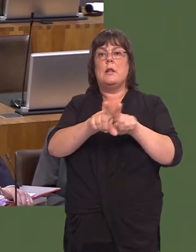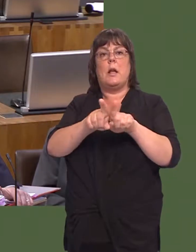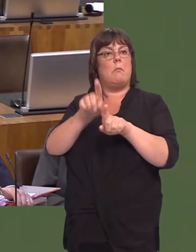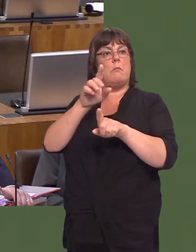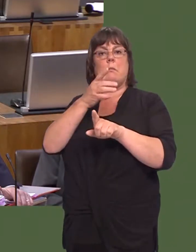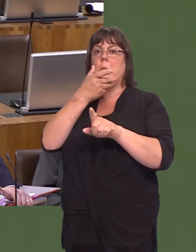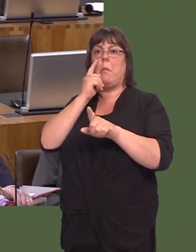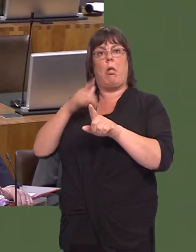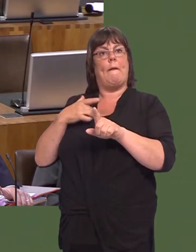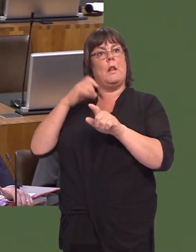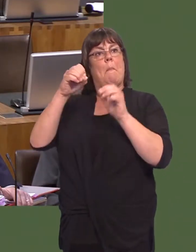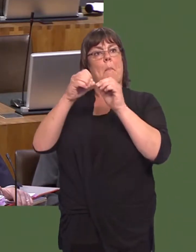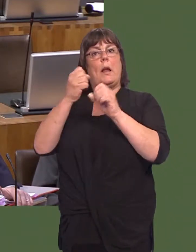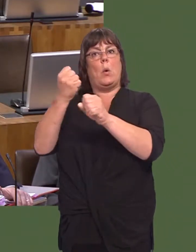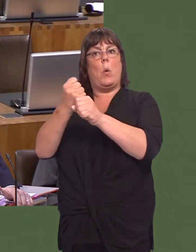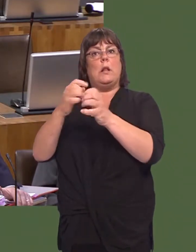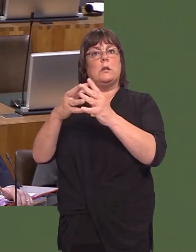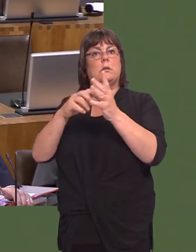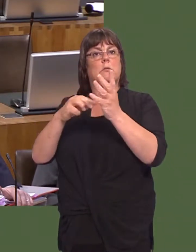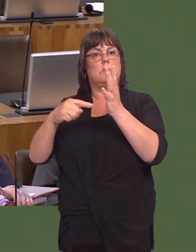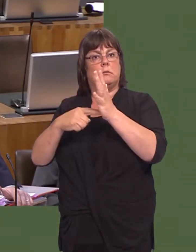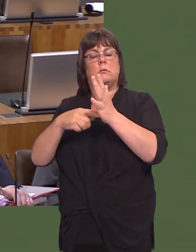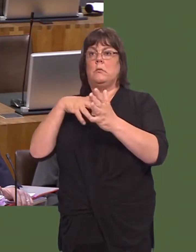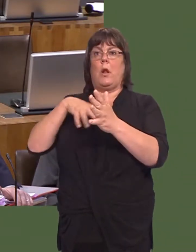I understand the great enthusiasm for the project, but we also have to temper that,